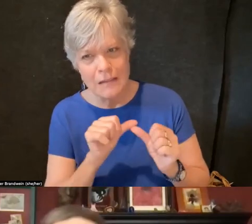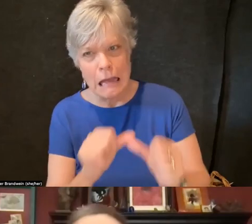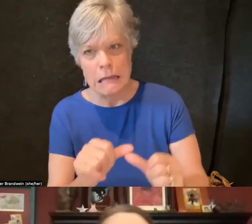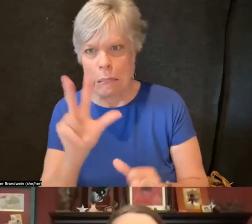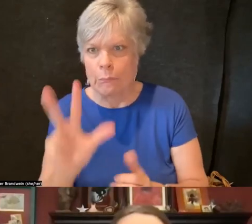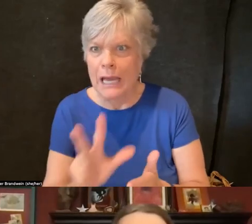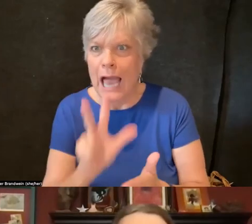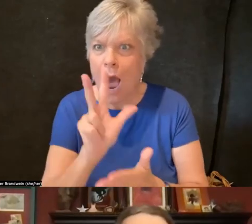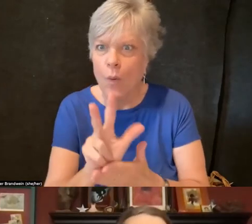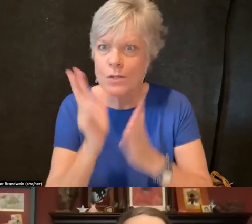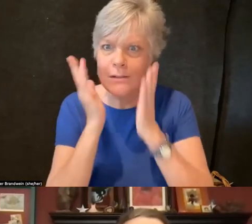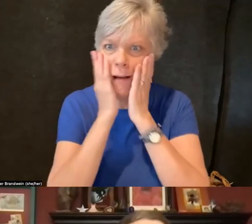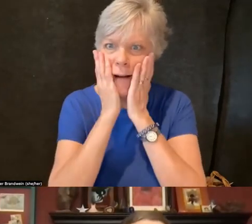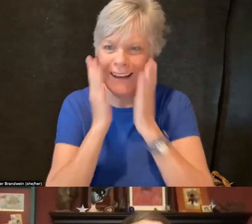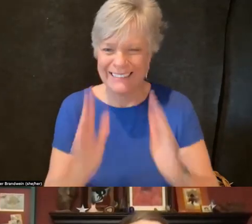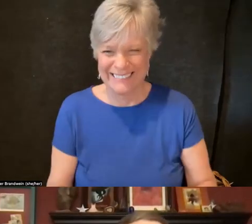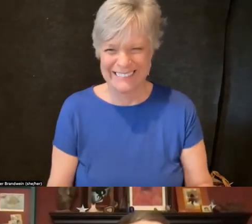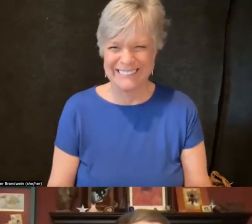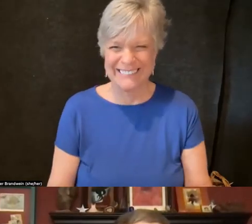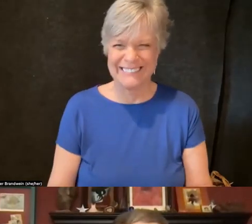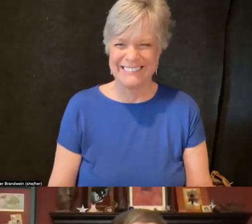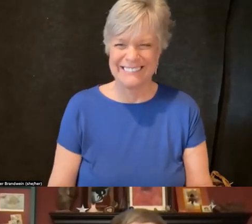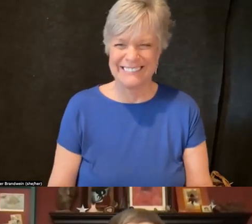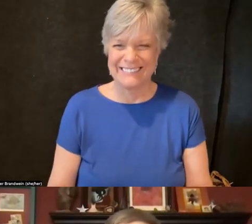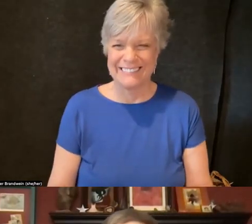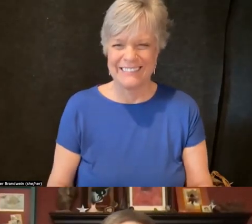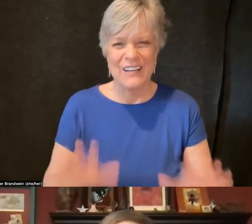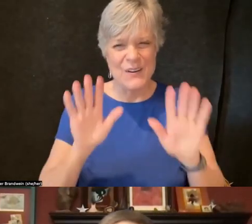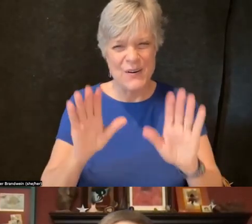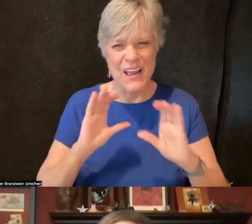But anyway, great conversation, everyone.